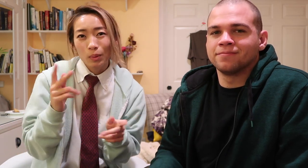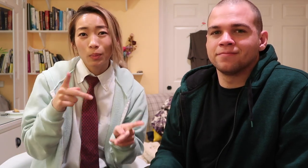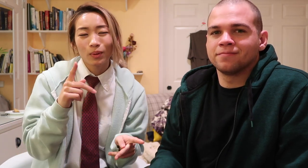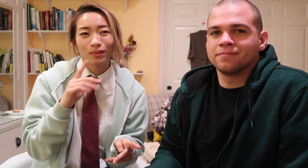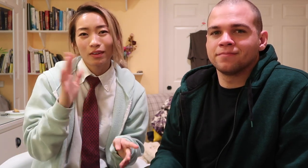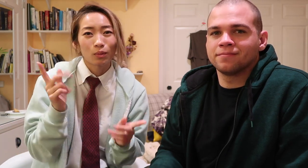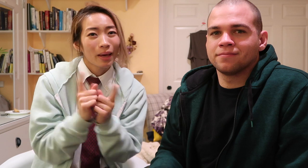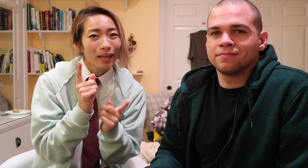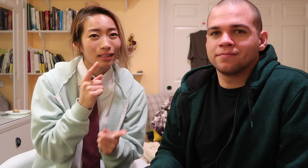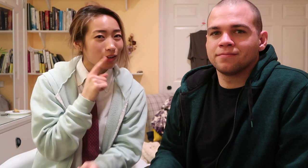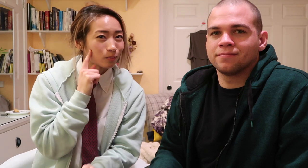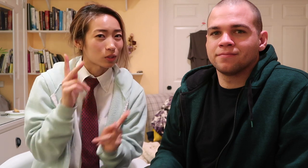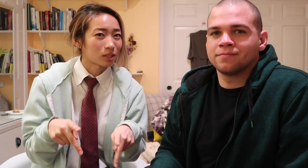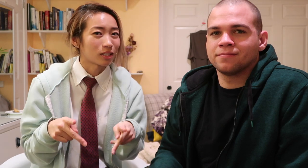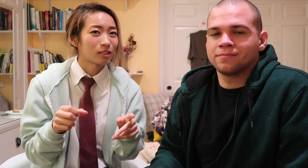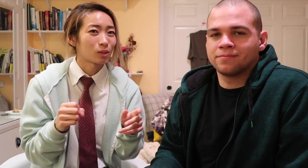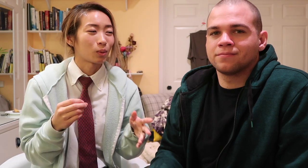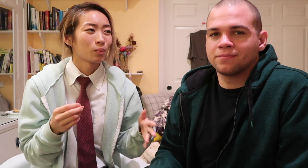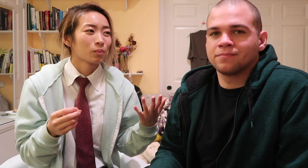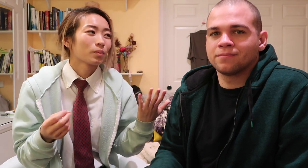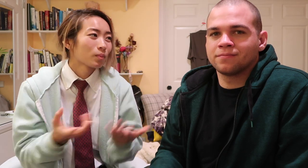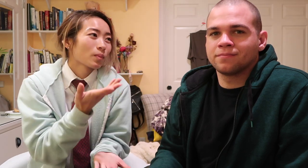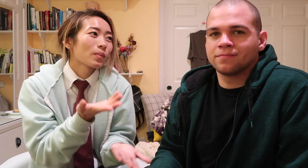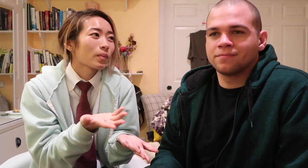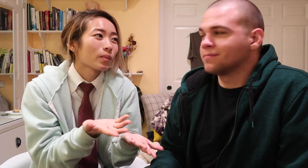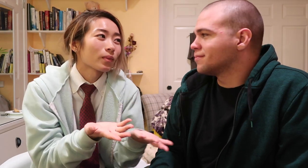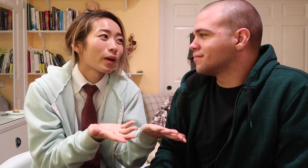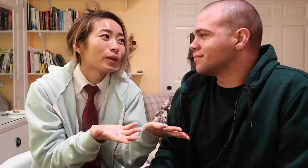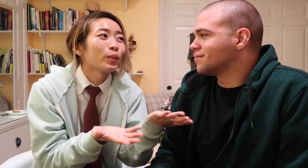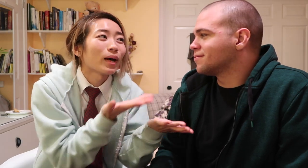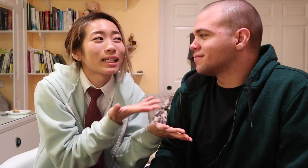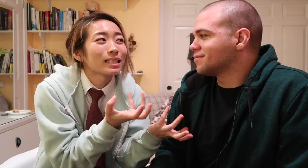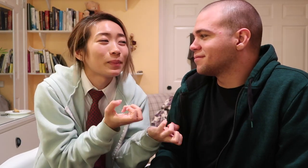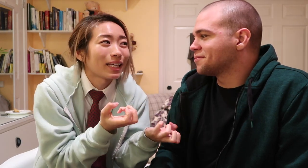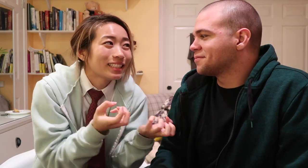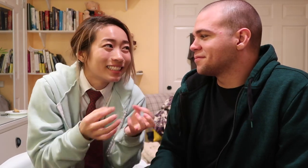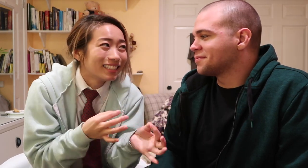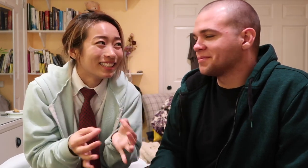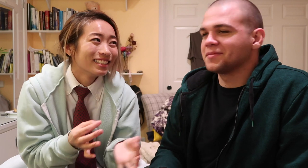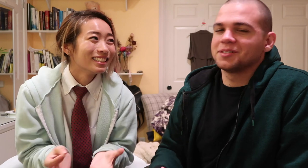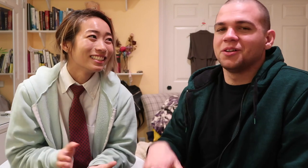people have never met a deaf person so want to explain?